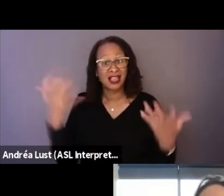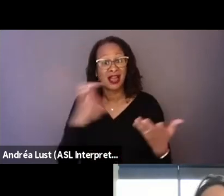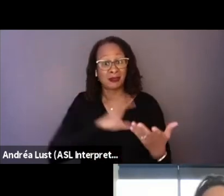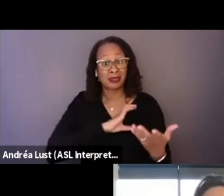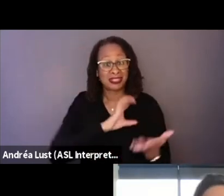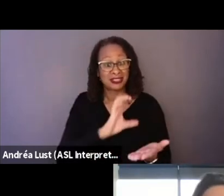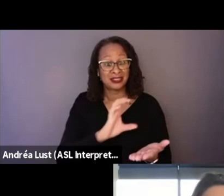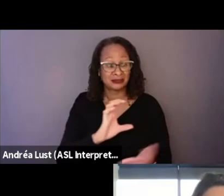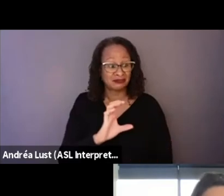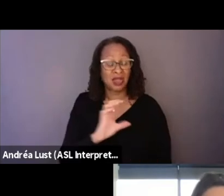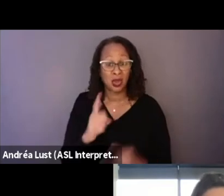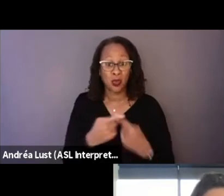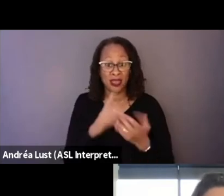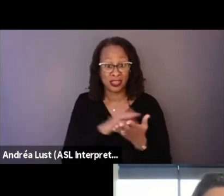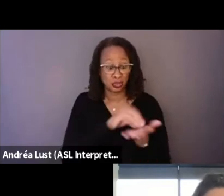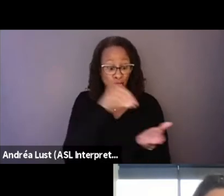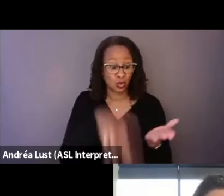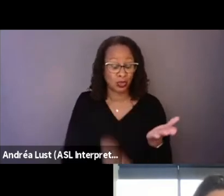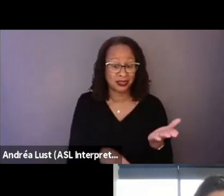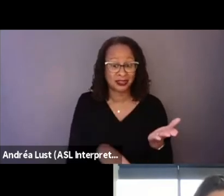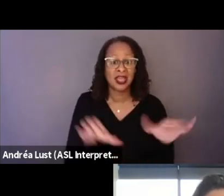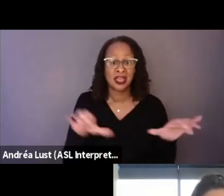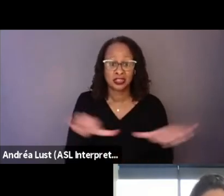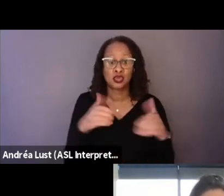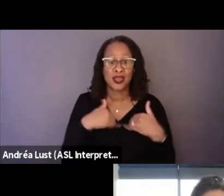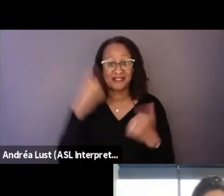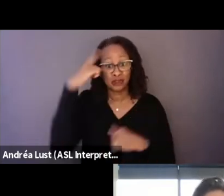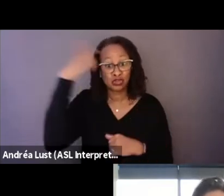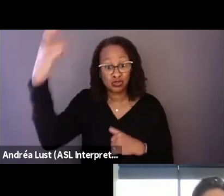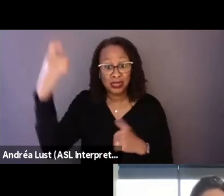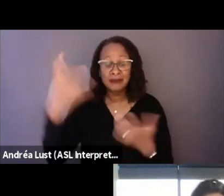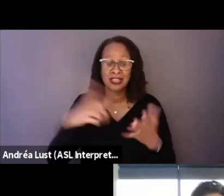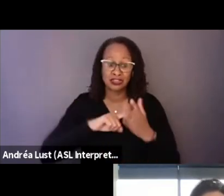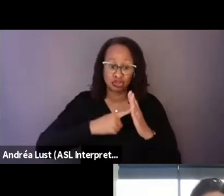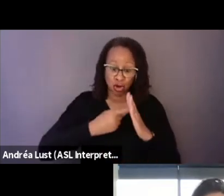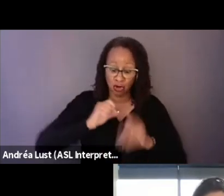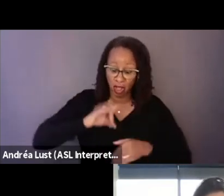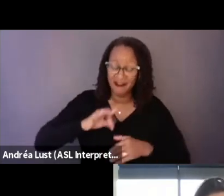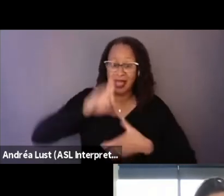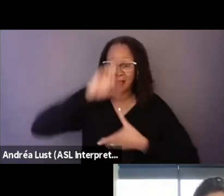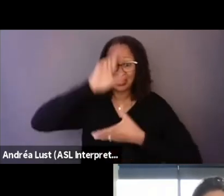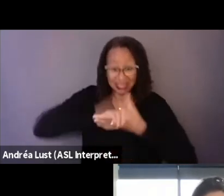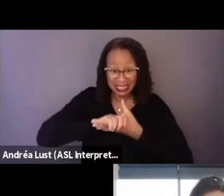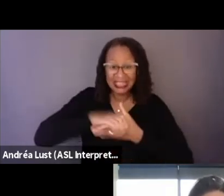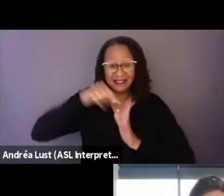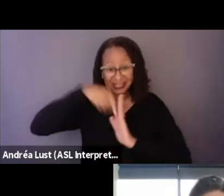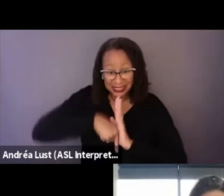when they're students they do have a dream, they do believe deeply, some of them, at least,